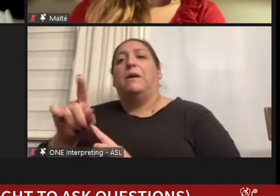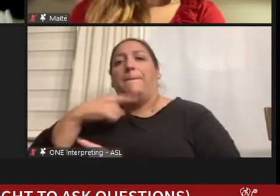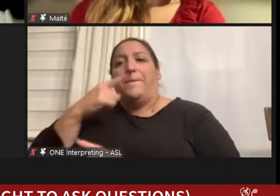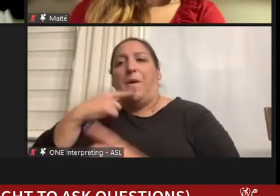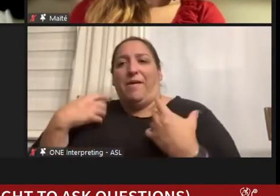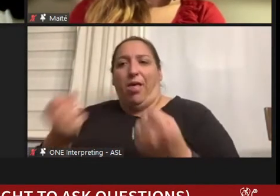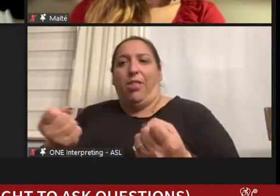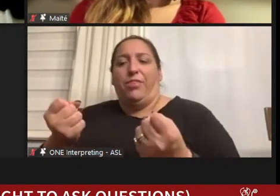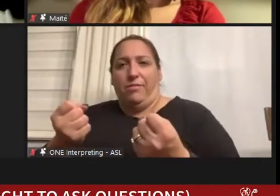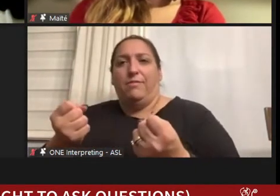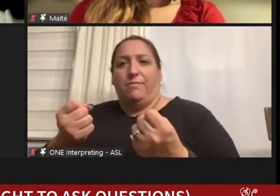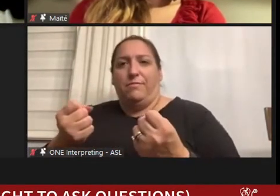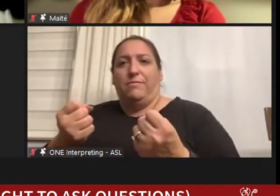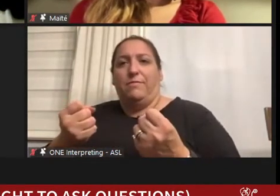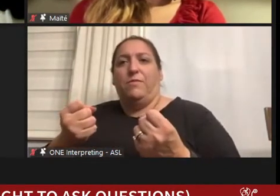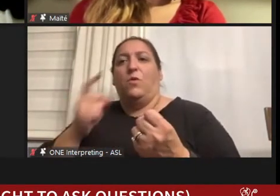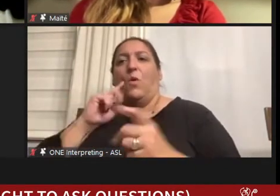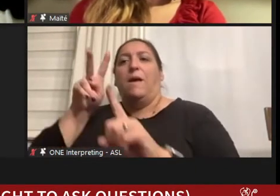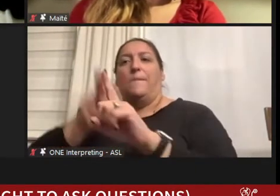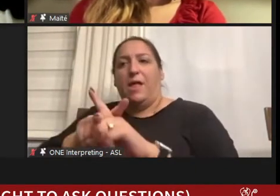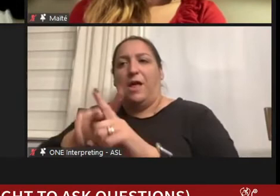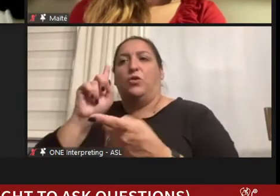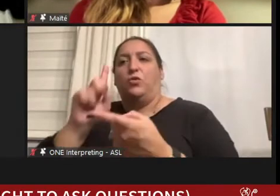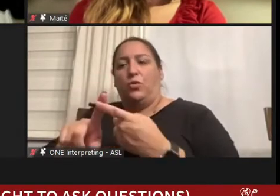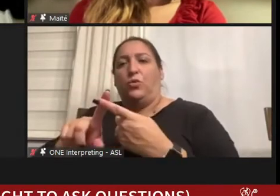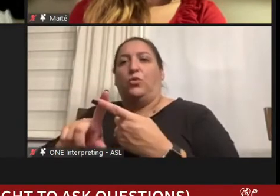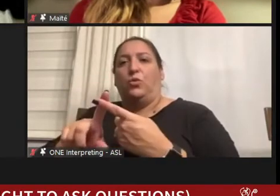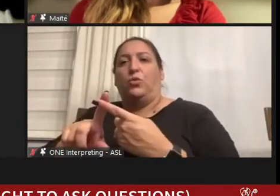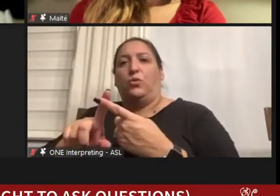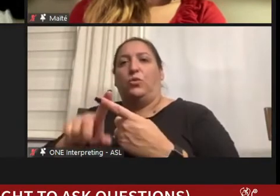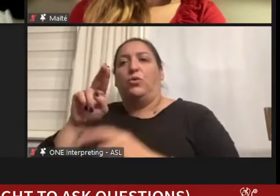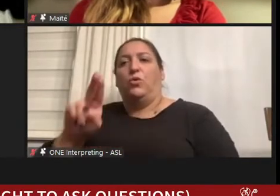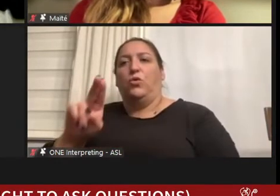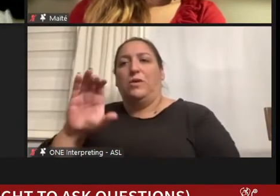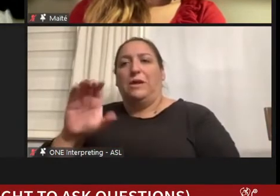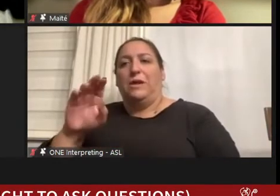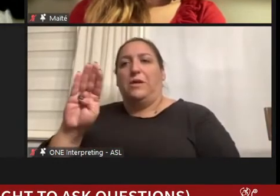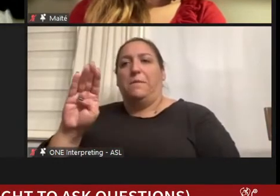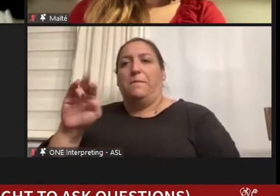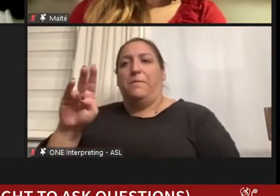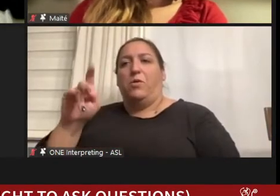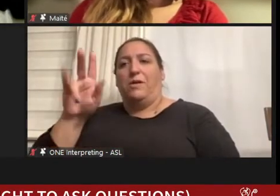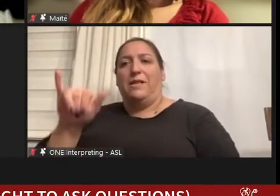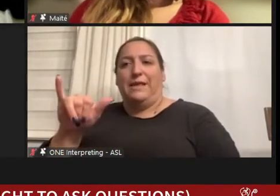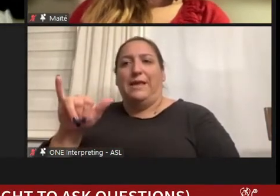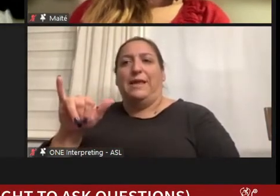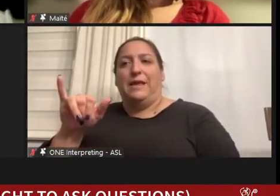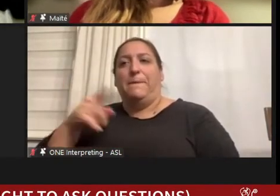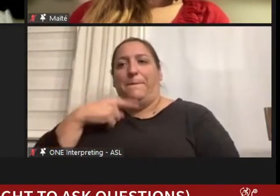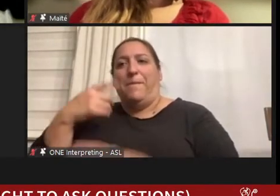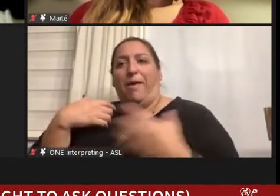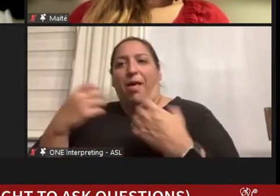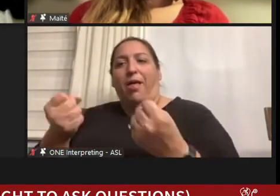I applied to the UC Berkeley School of Public Health and I am now proud to be a two-month